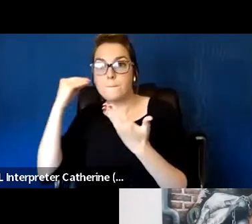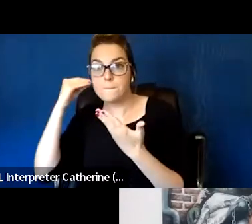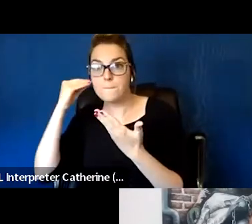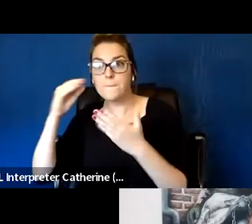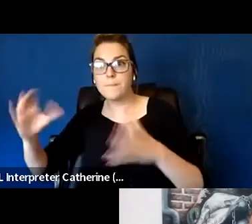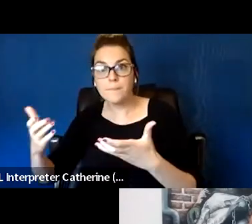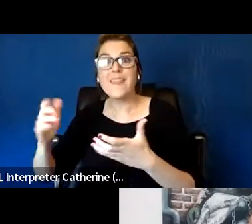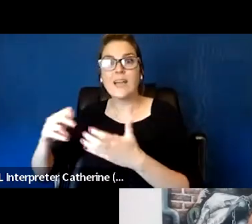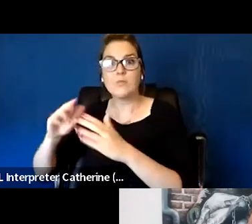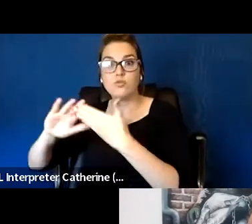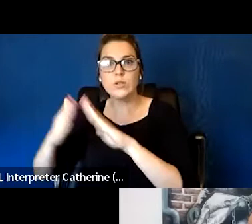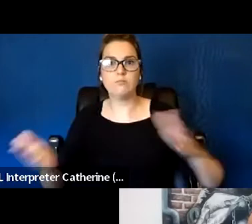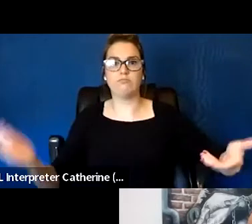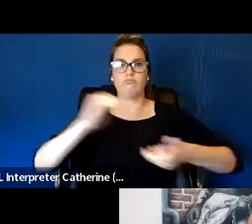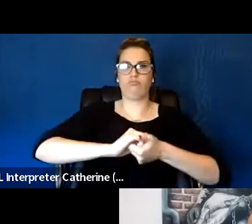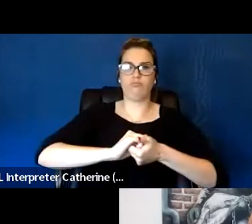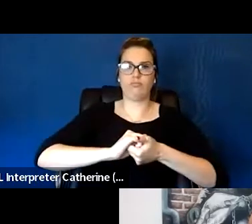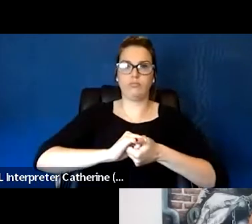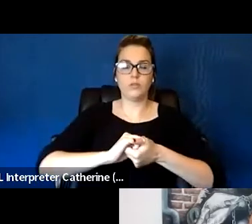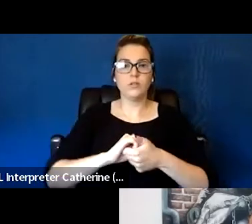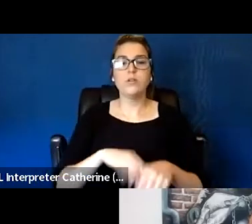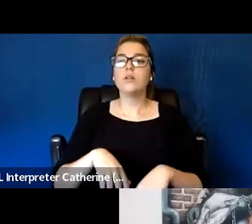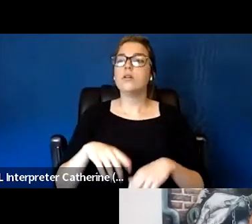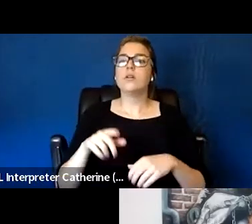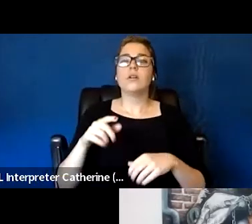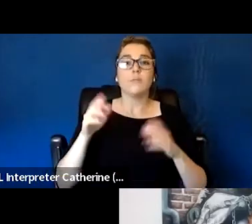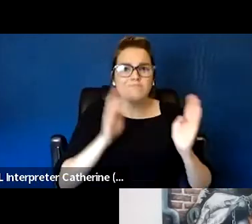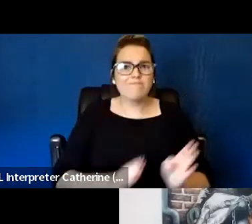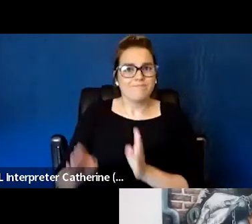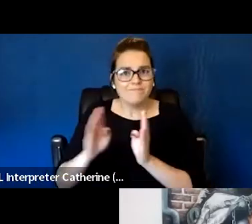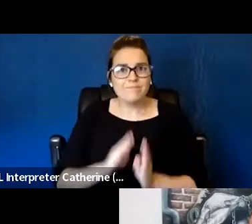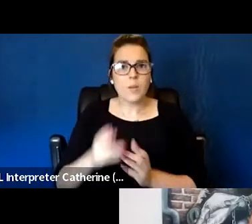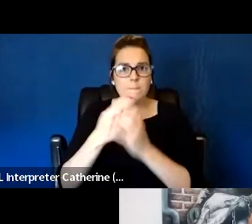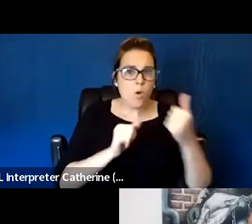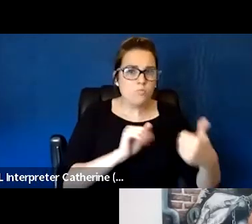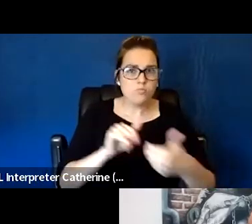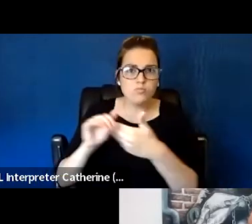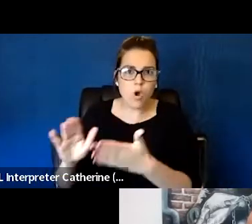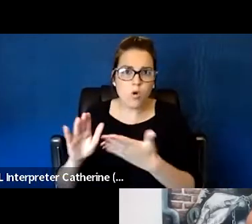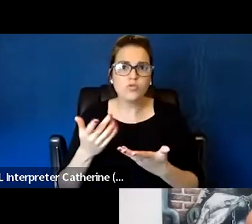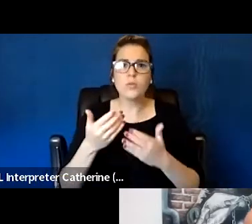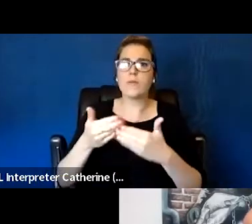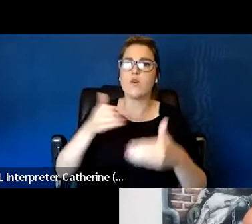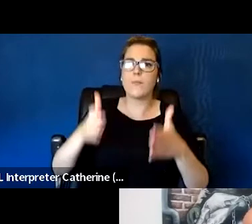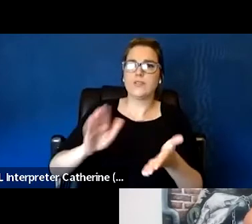and there's some real discharge planning, it really makes the system one that is very effective.